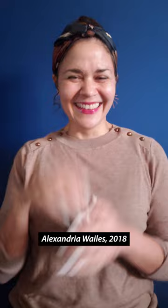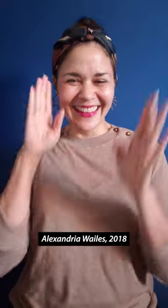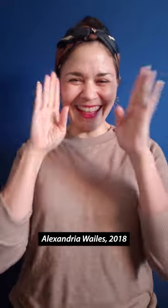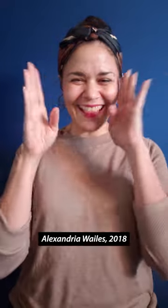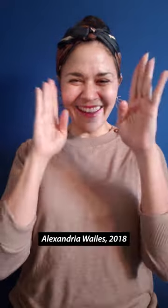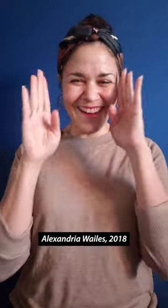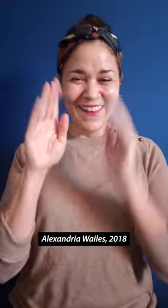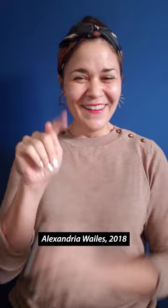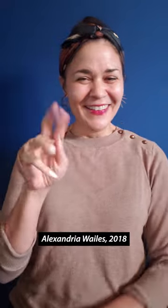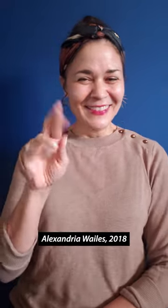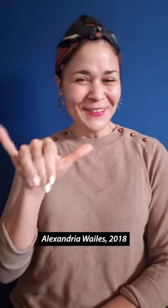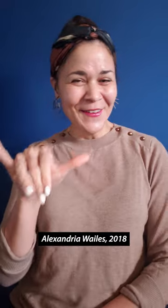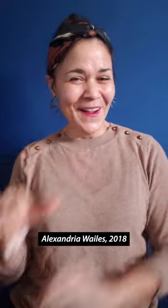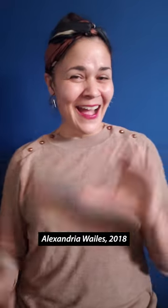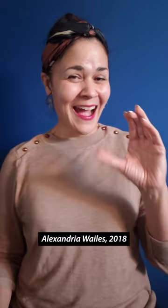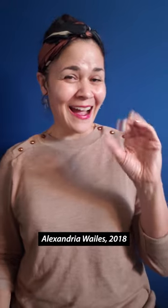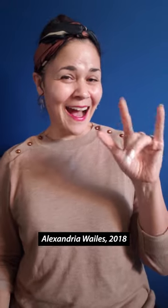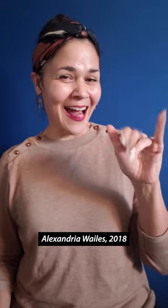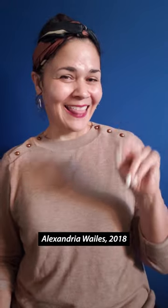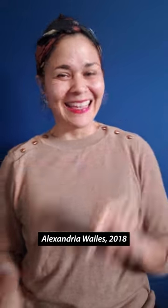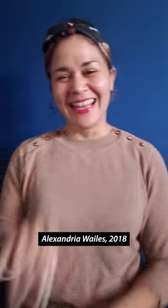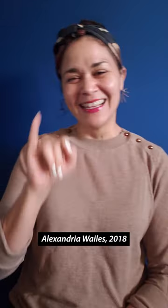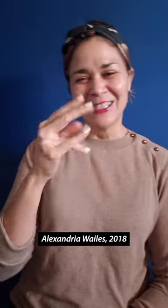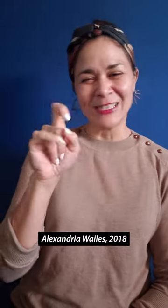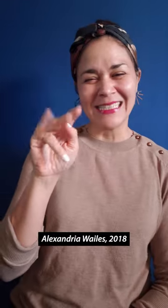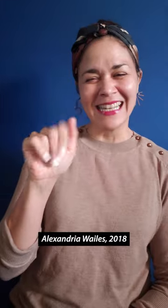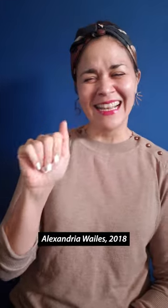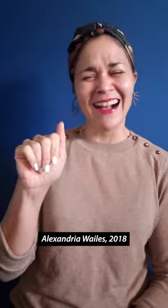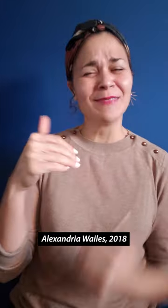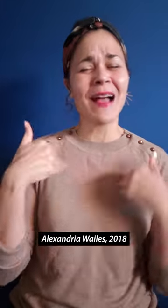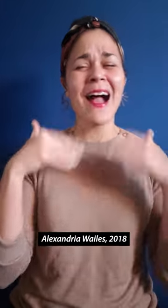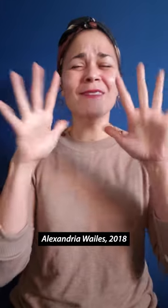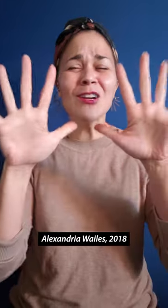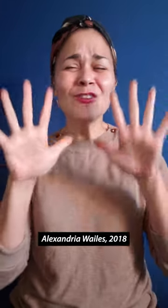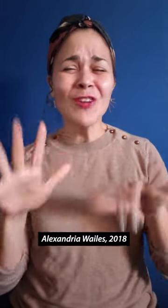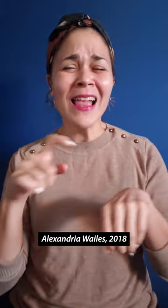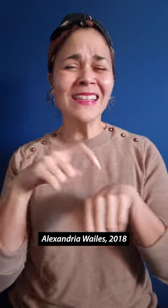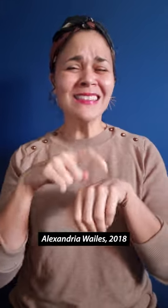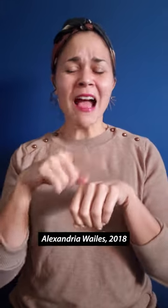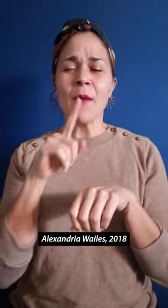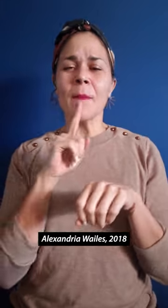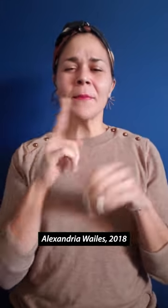Hi Troy, Colin, and Justina! Have a great time!